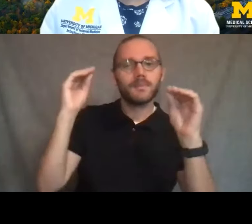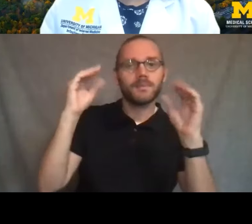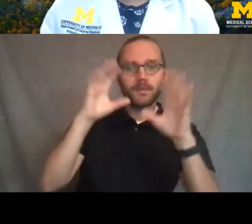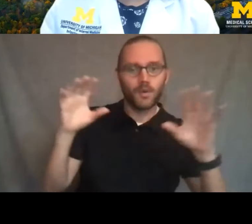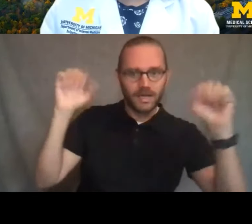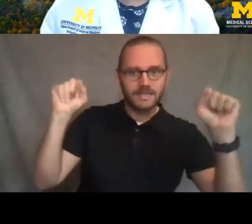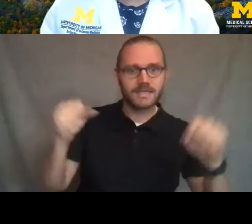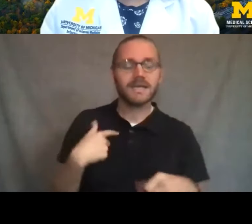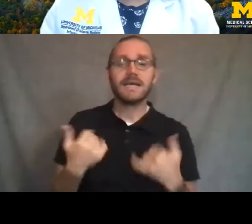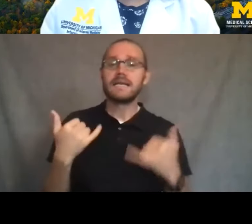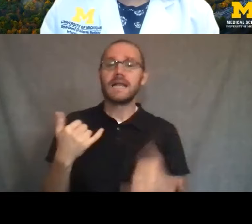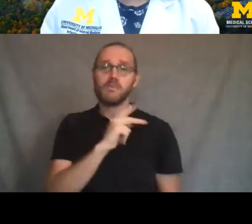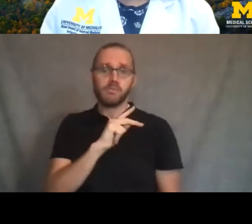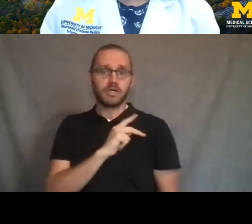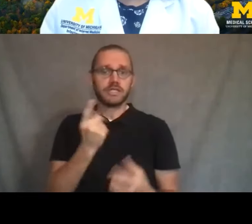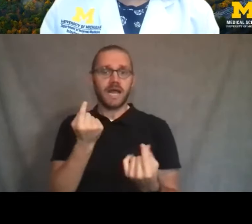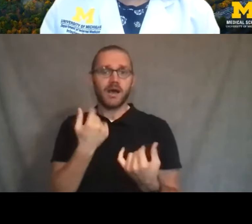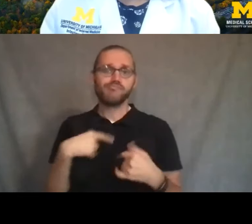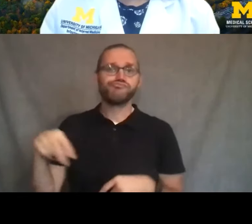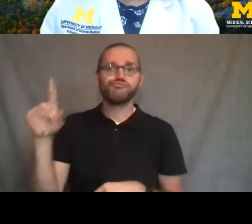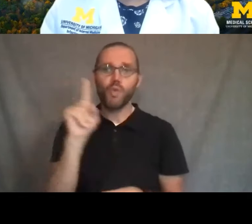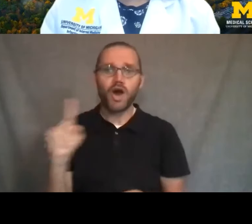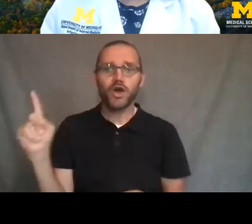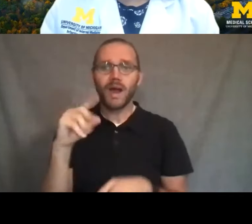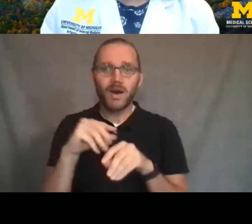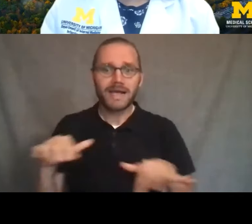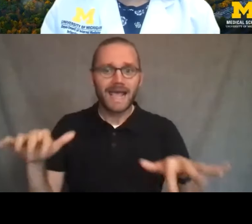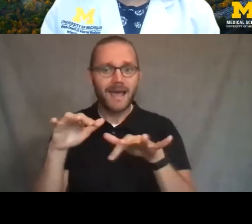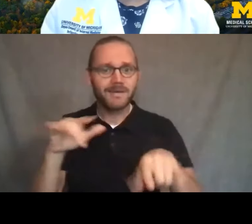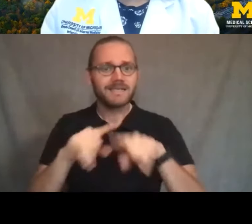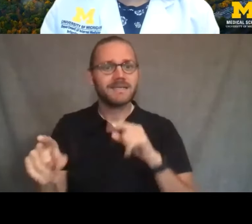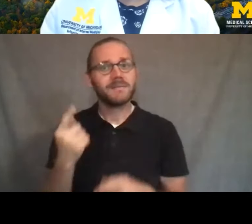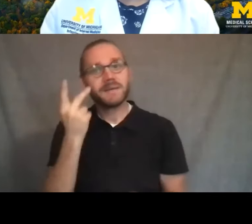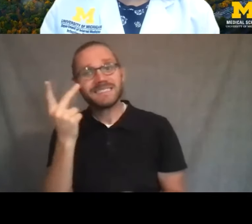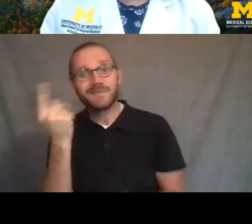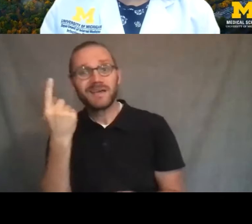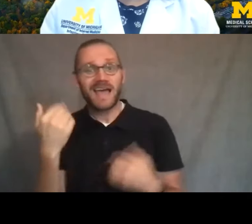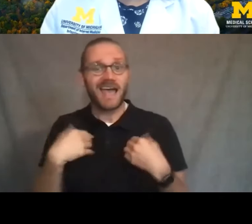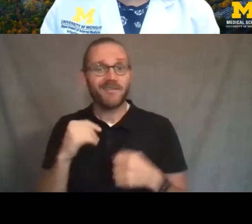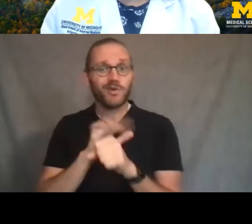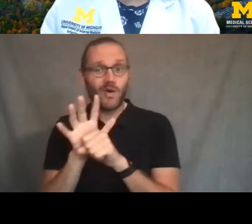now that I'm out and about on campus, is I'm presuming every setting I'm in there may be somebody that has COVID-19.